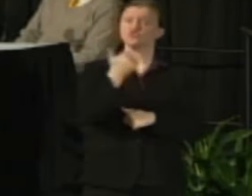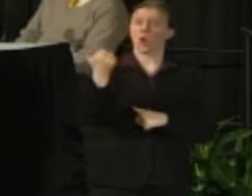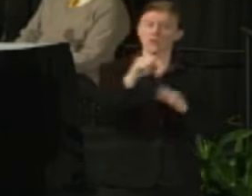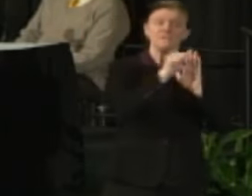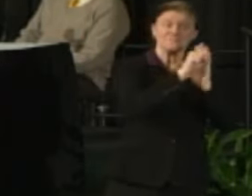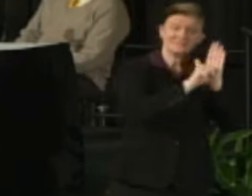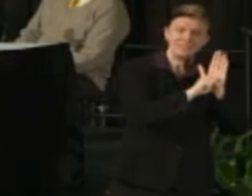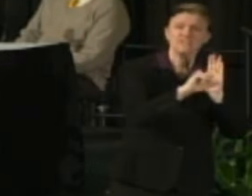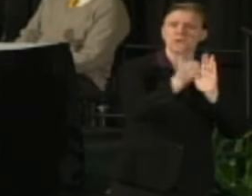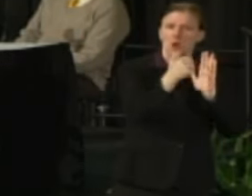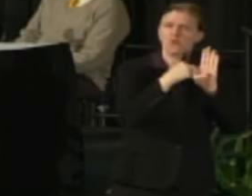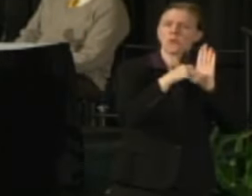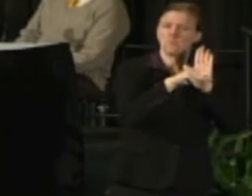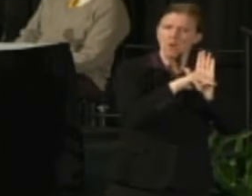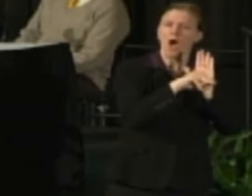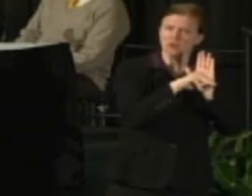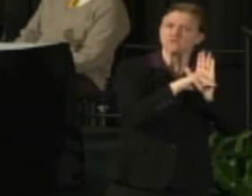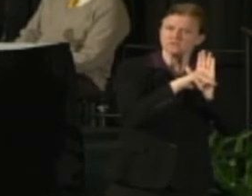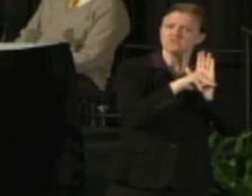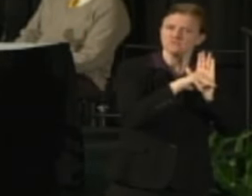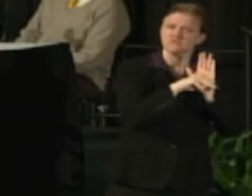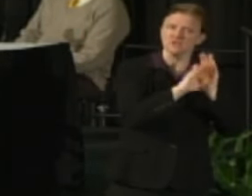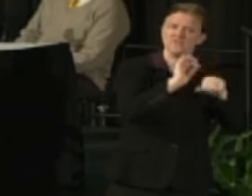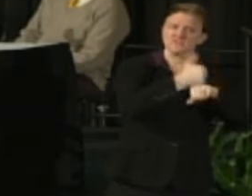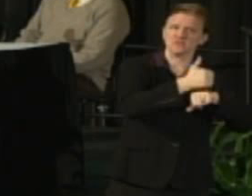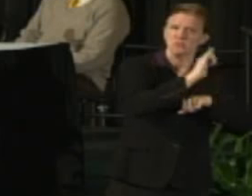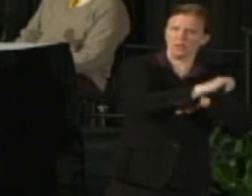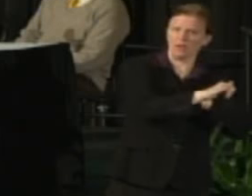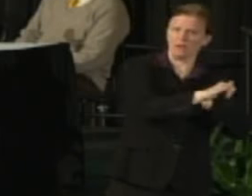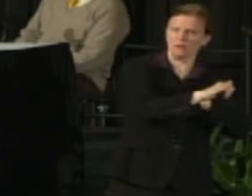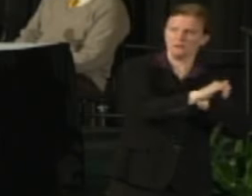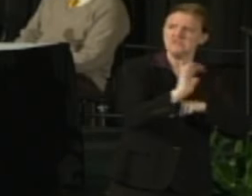that have gone down that path so that's why there seems to be the momentum behind that,